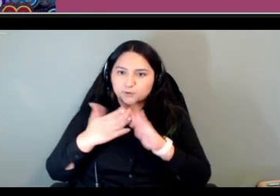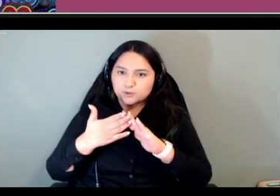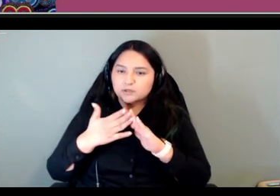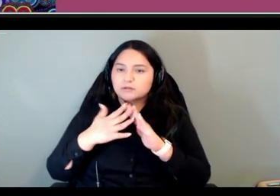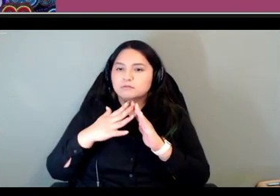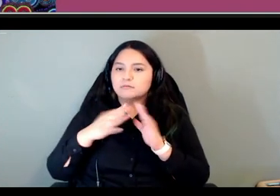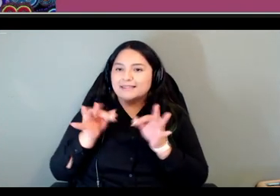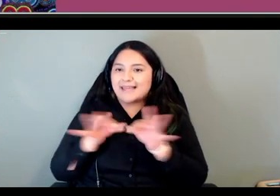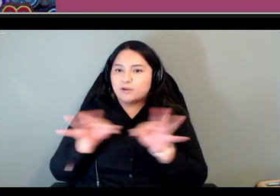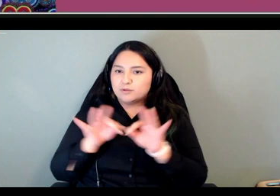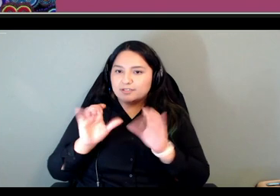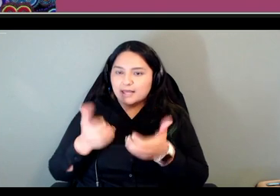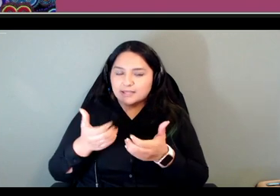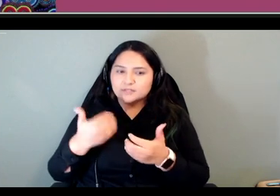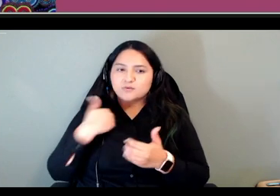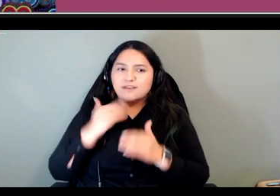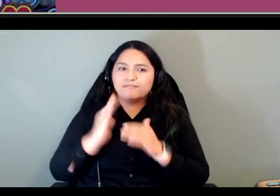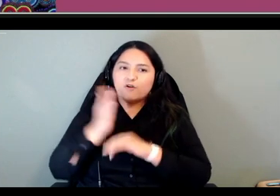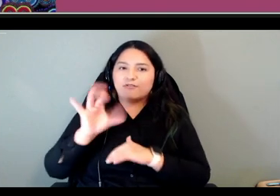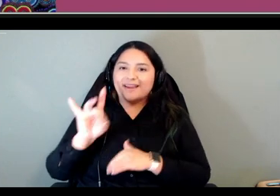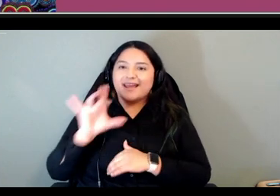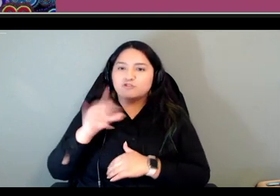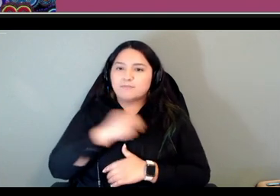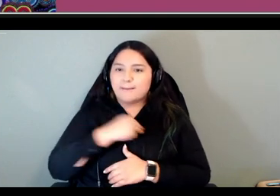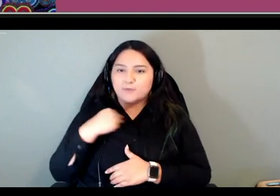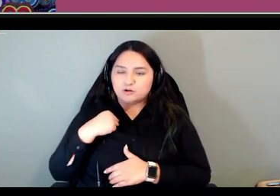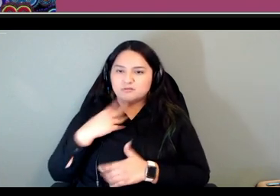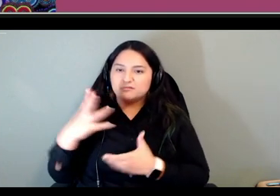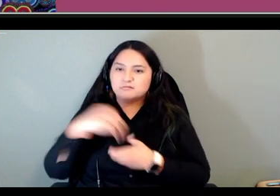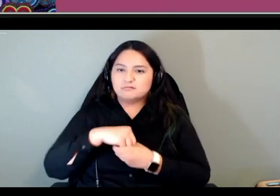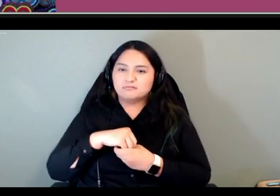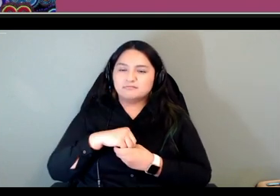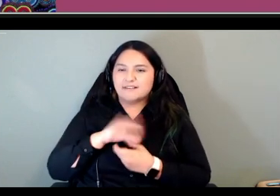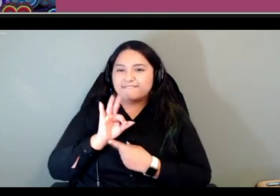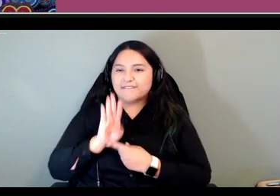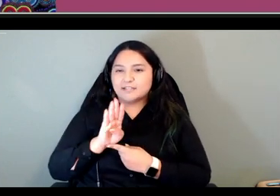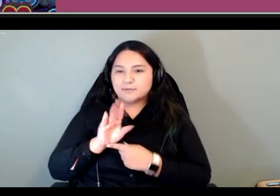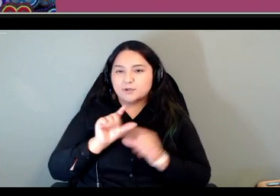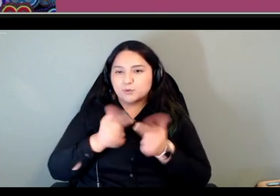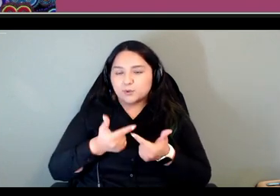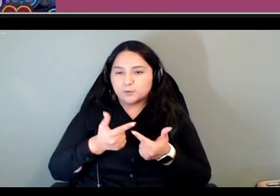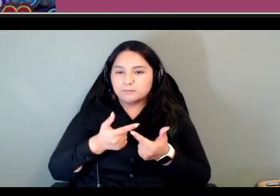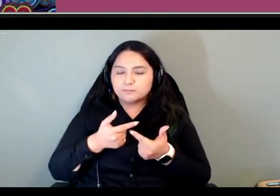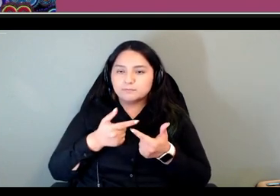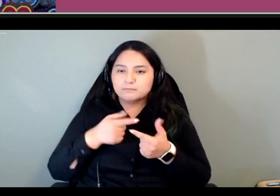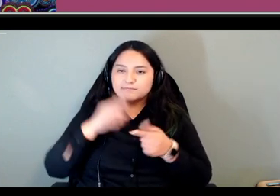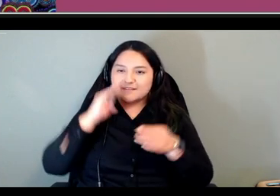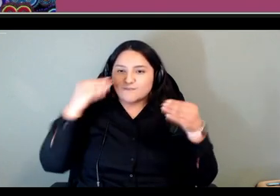now we have over 800 members of our facebook group that focuses on this language and to